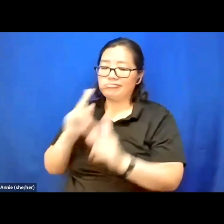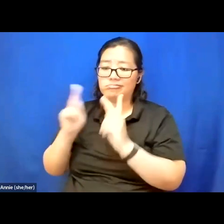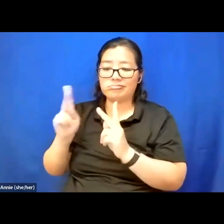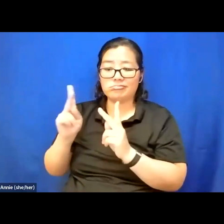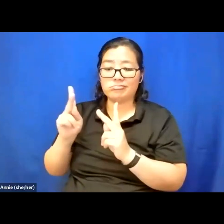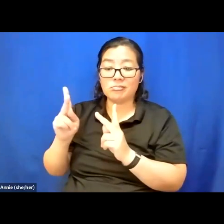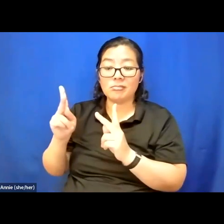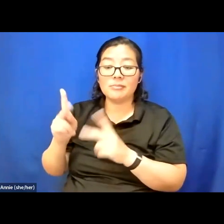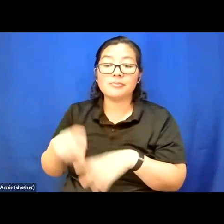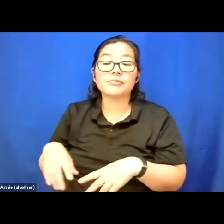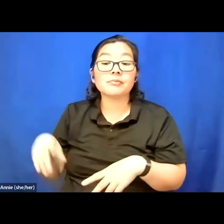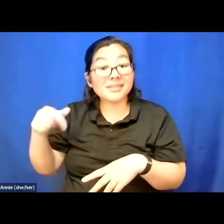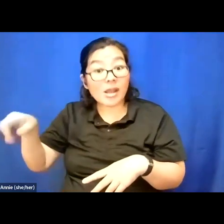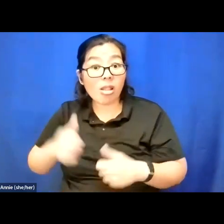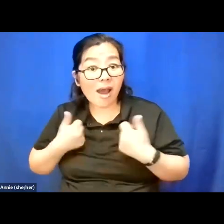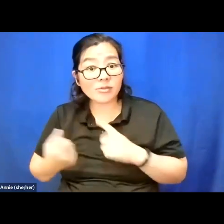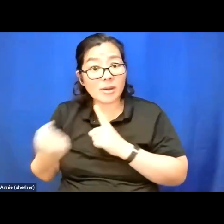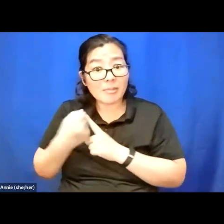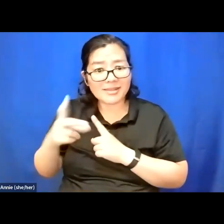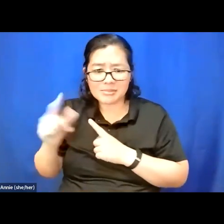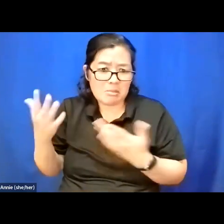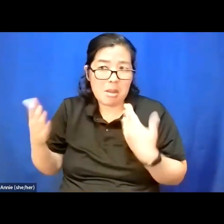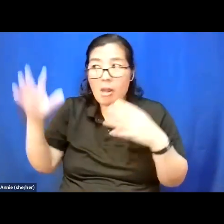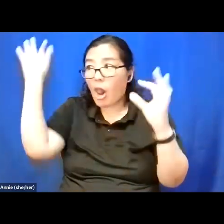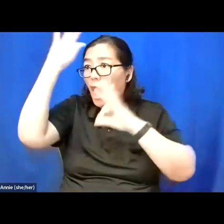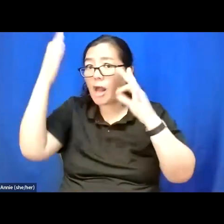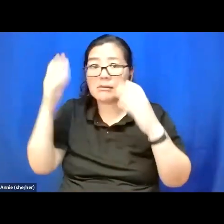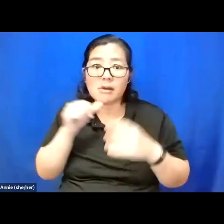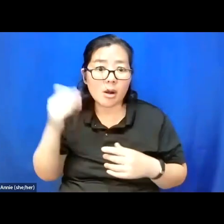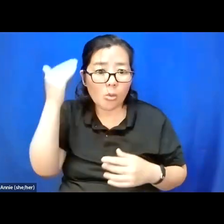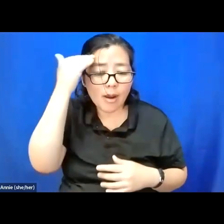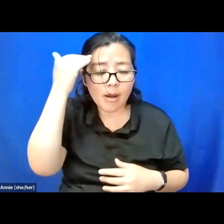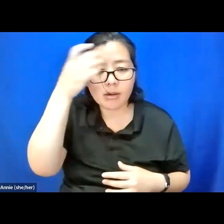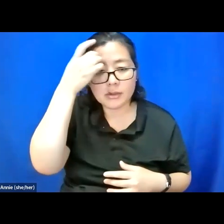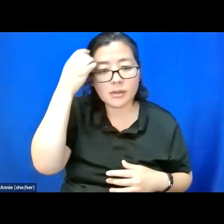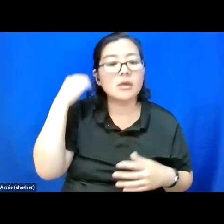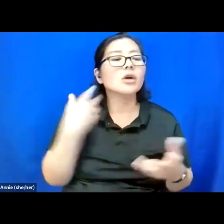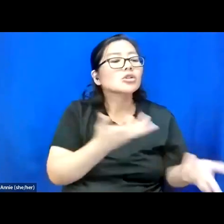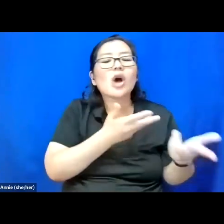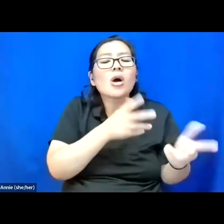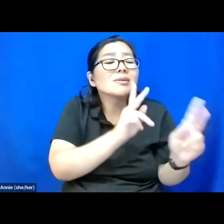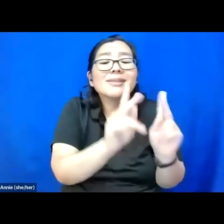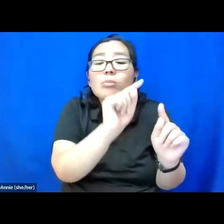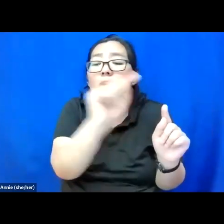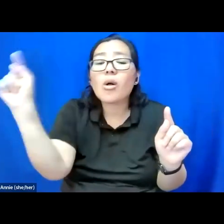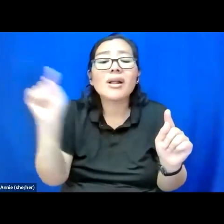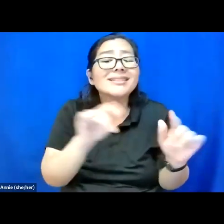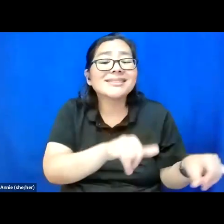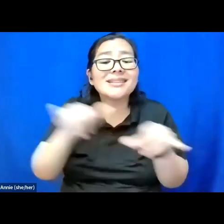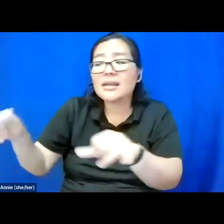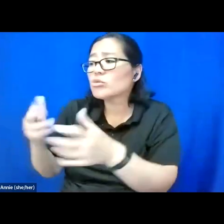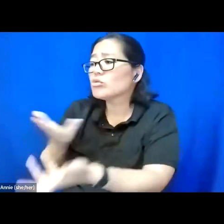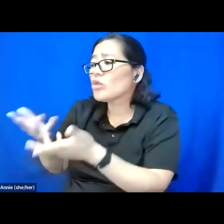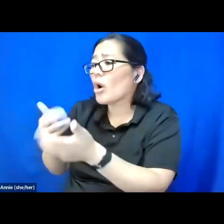Talk to people like you would talk to a friend because it matters.